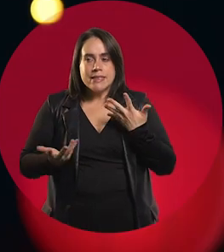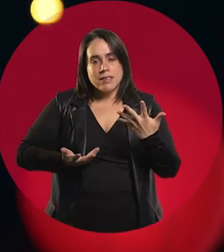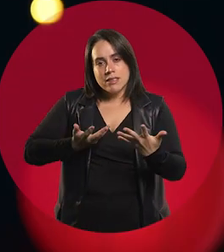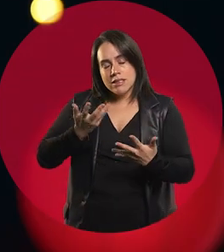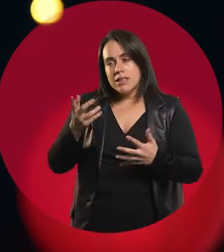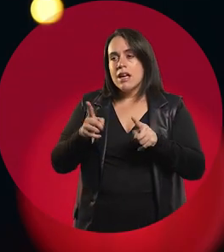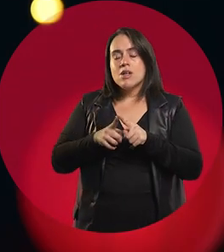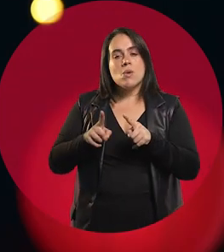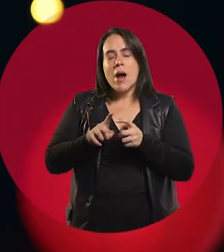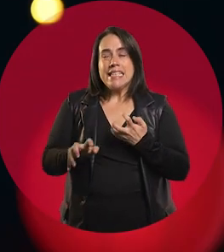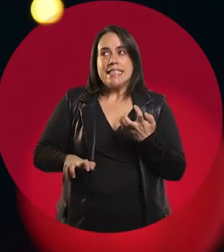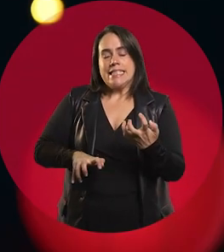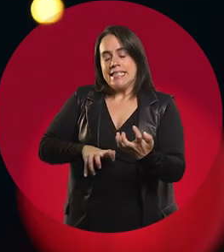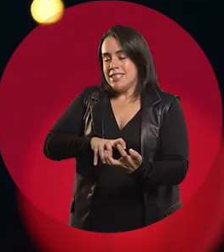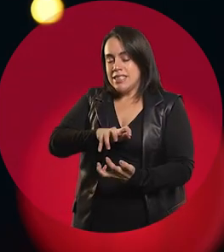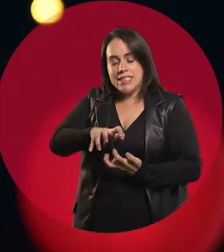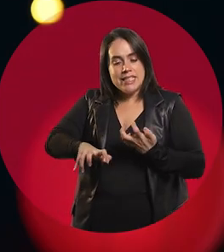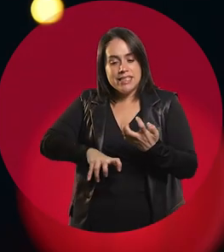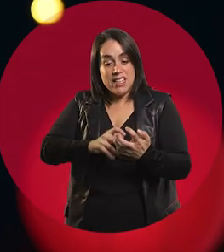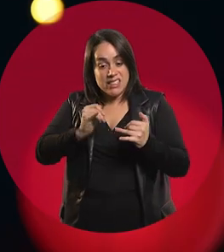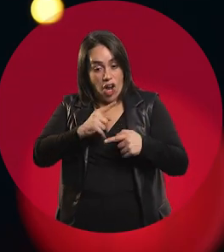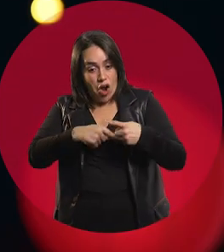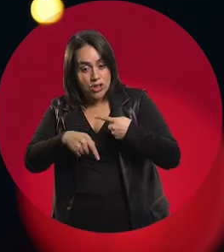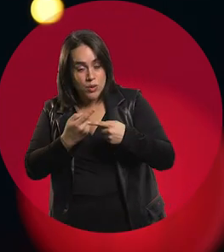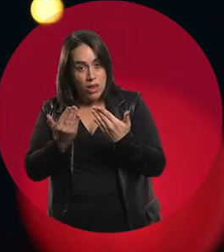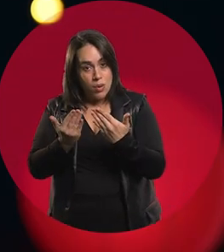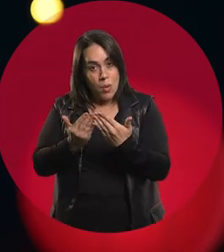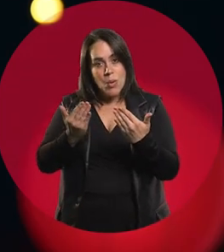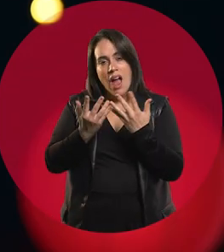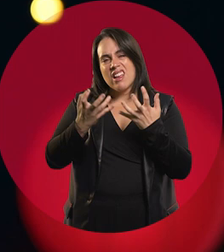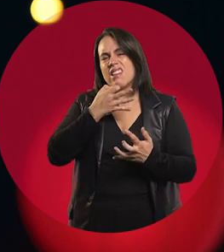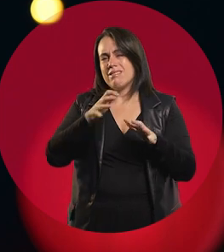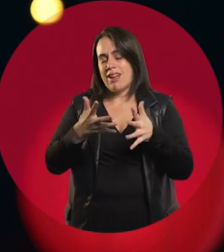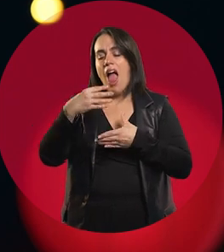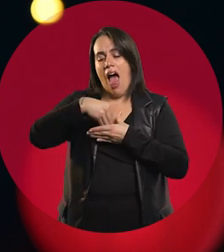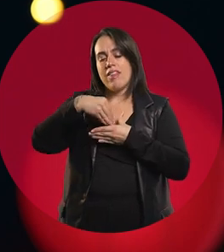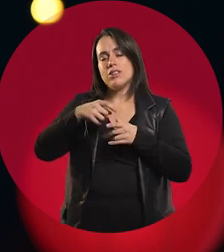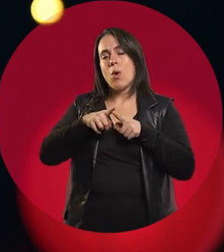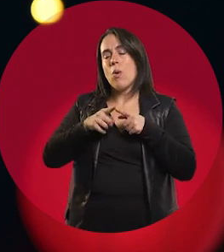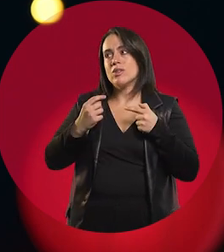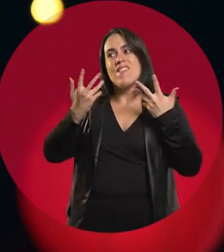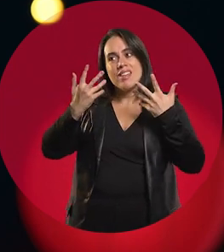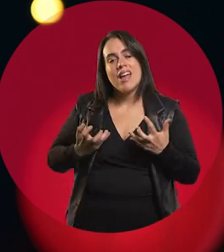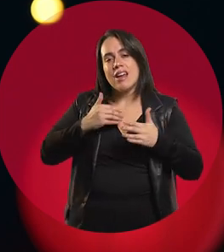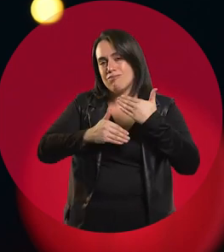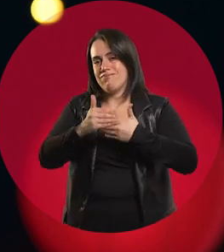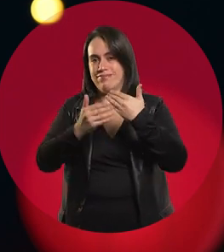But those moments of crisis where you just want to leave, somehow make you commit yourself a little more, if you decide to stay.